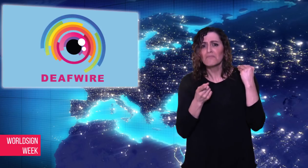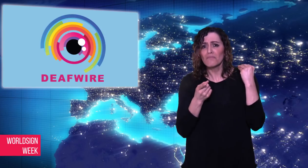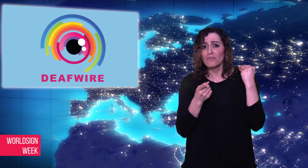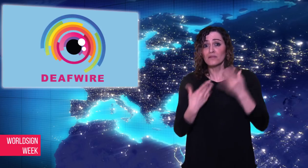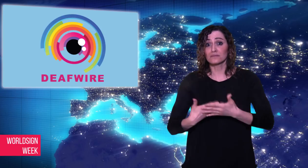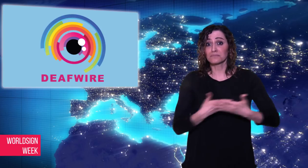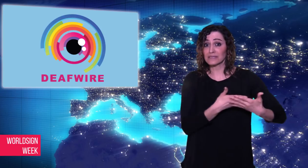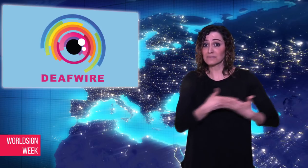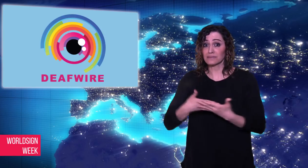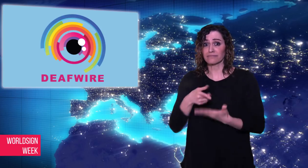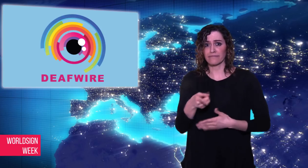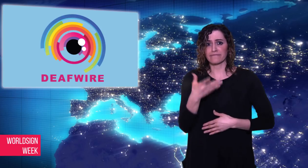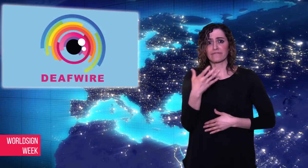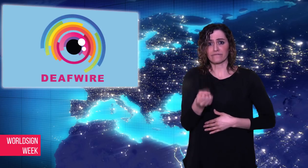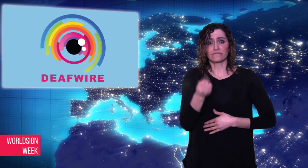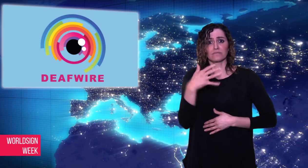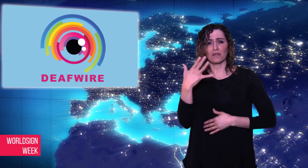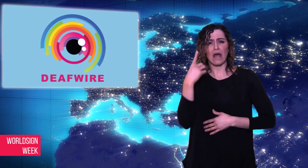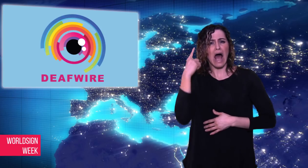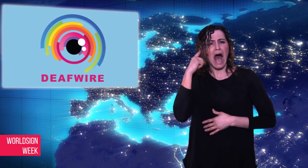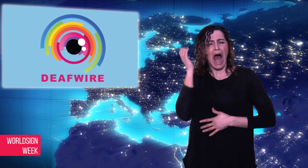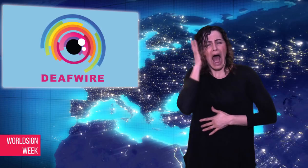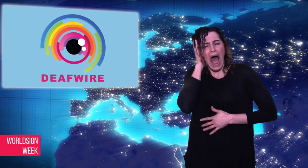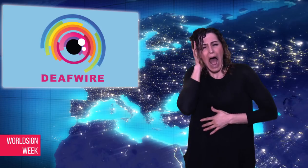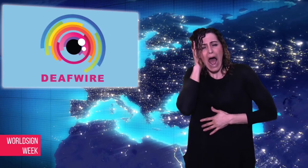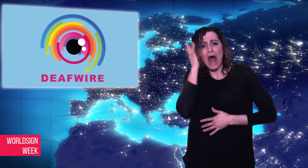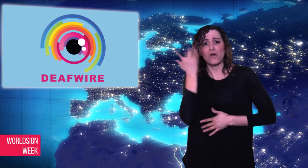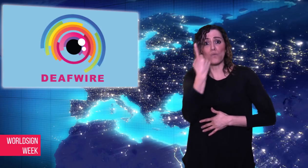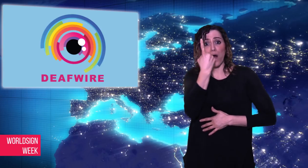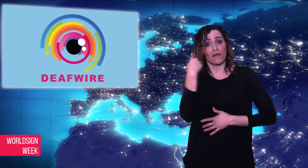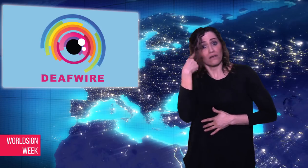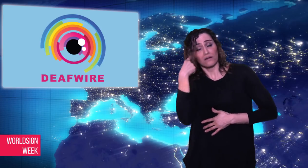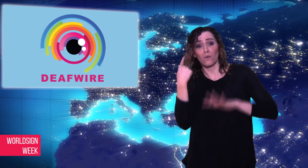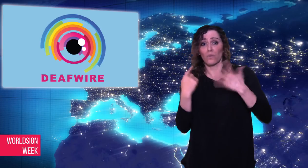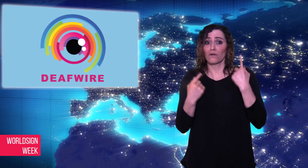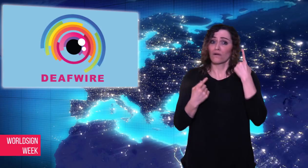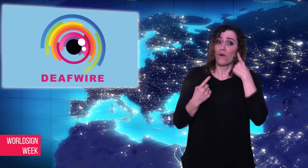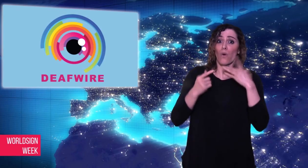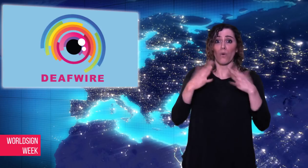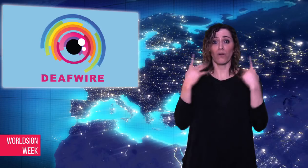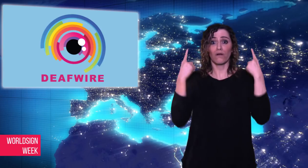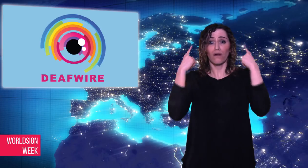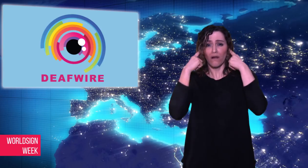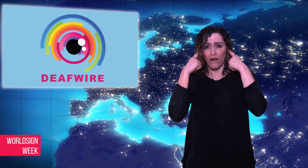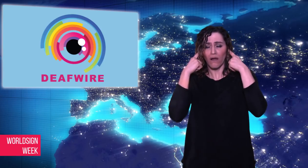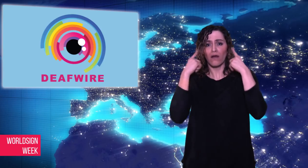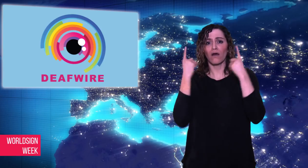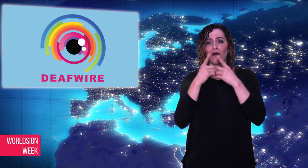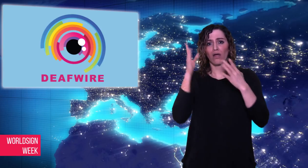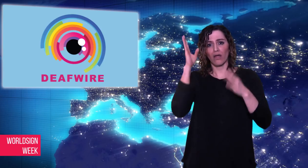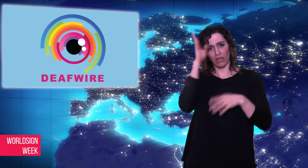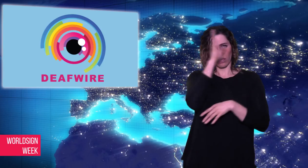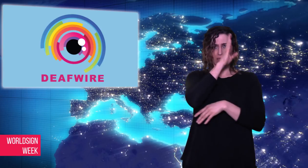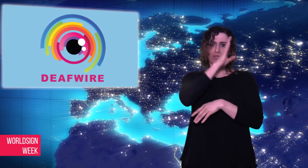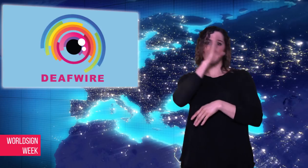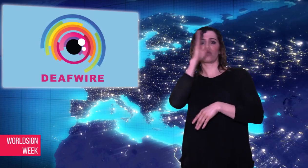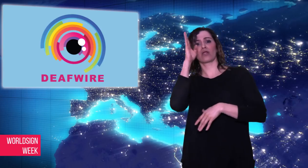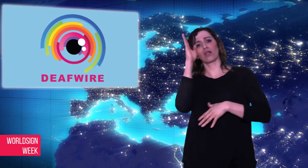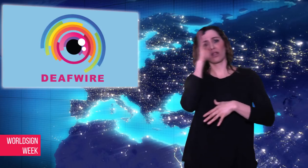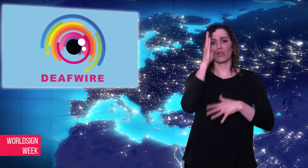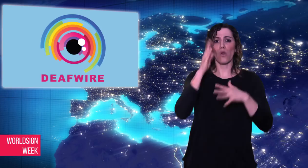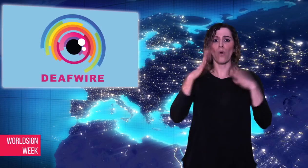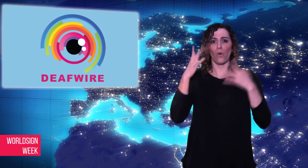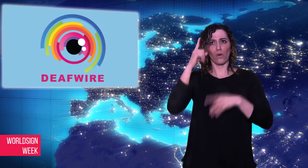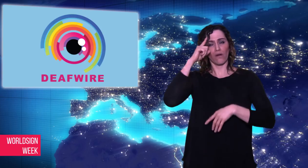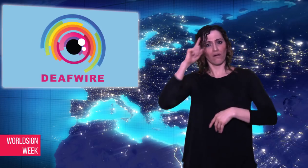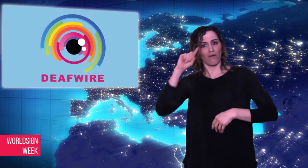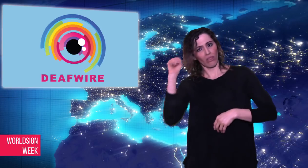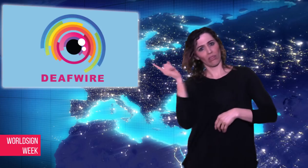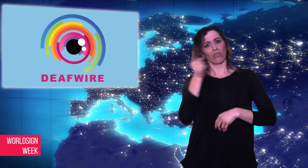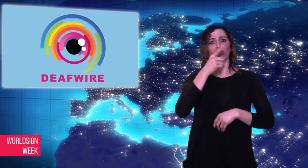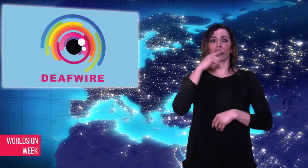both ears. These children also scored